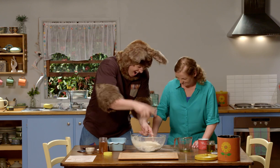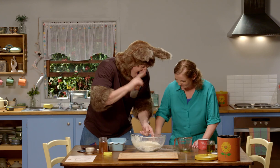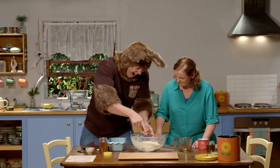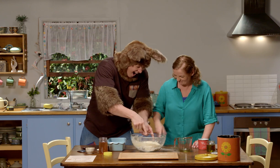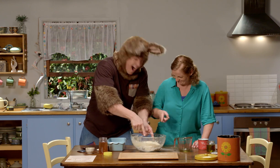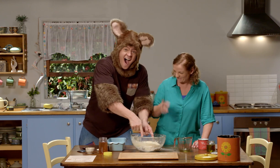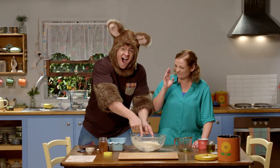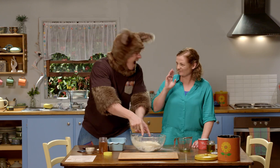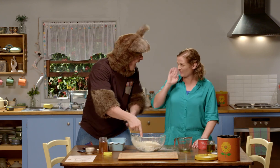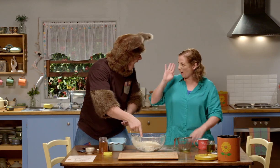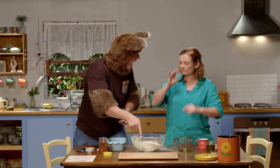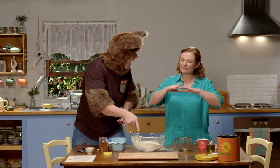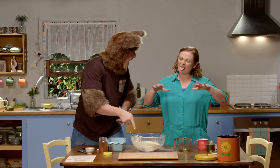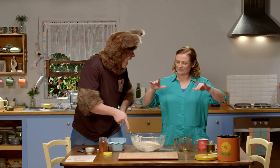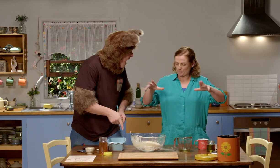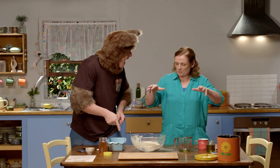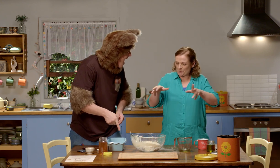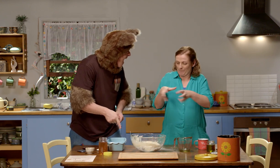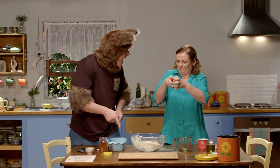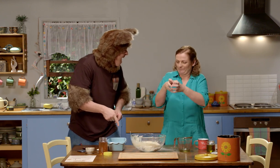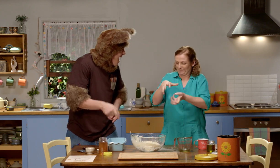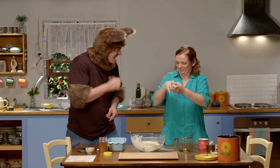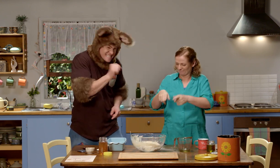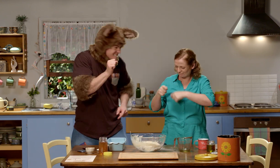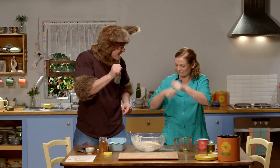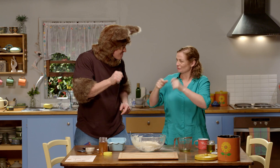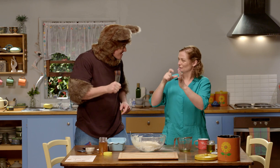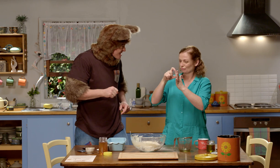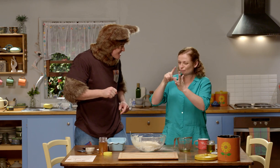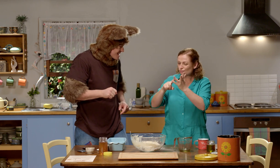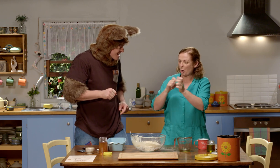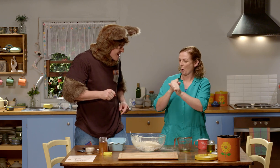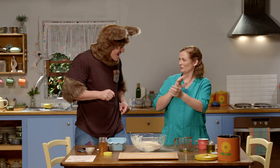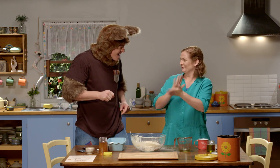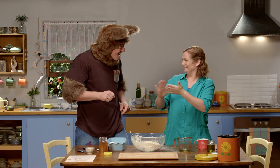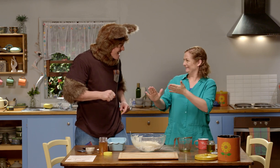Sally look at it. That's right, all of the ingredients have combined, and we've made dough.